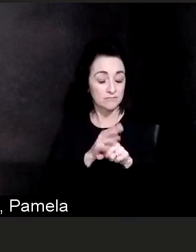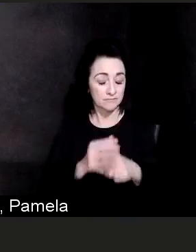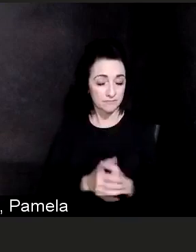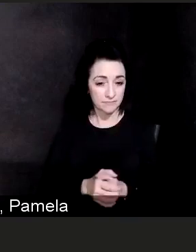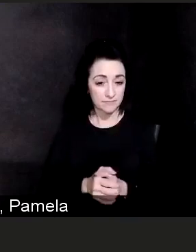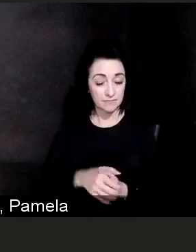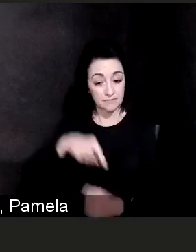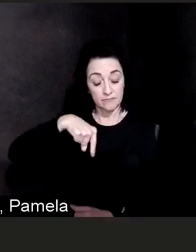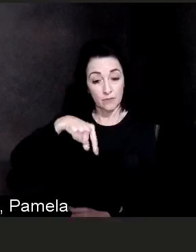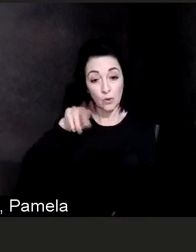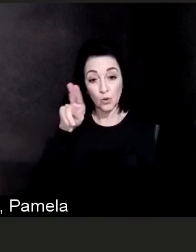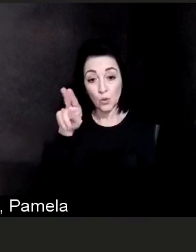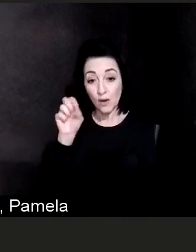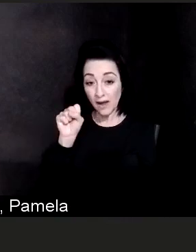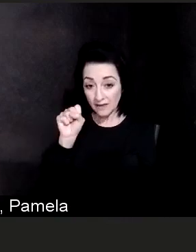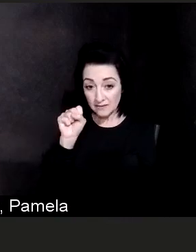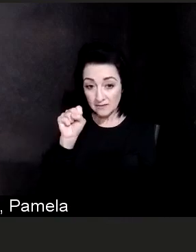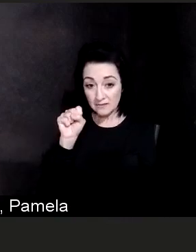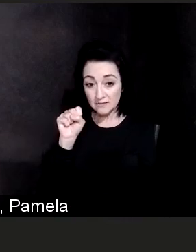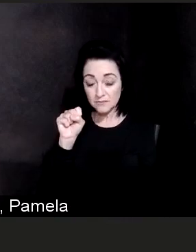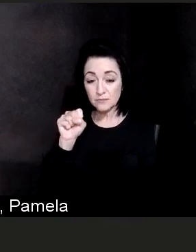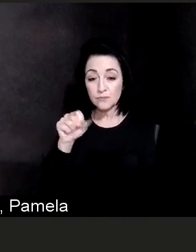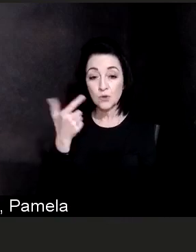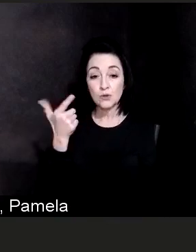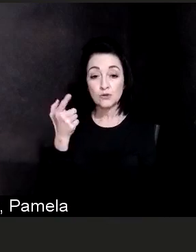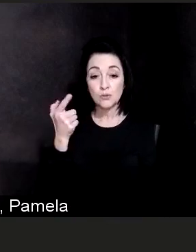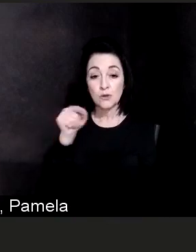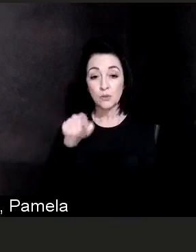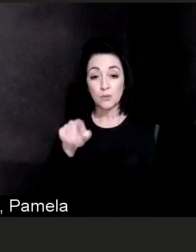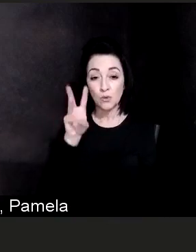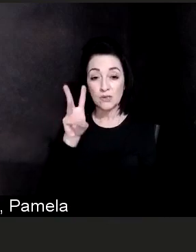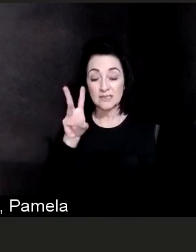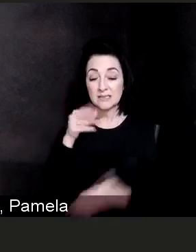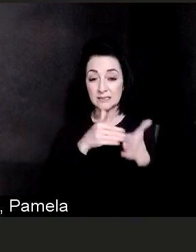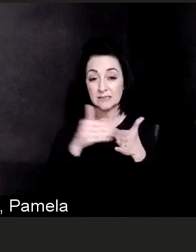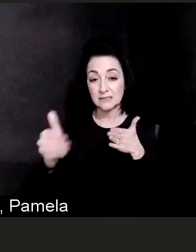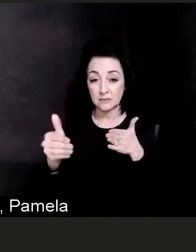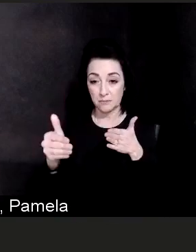There have been 21.6 million cases of COVID-19 confirmed,